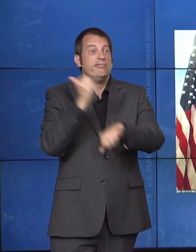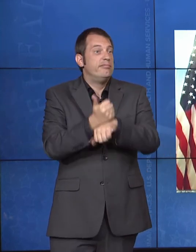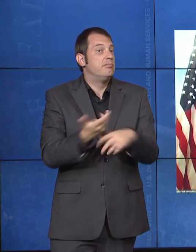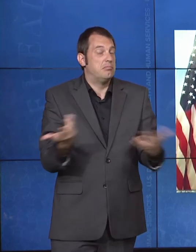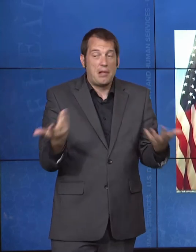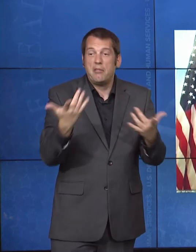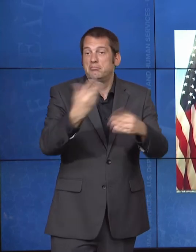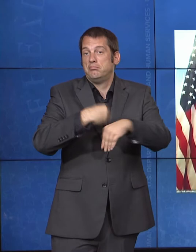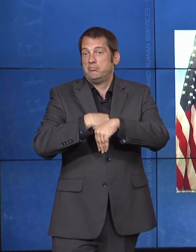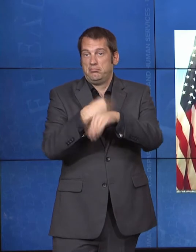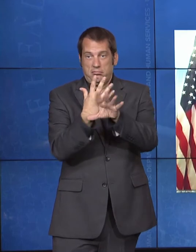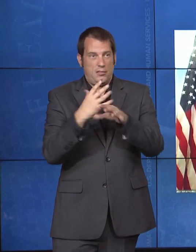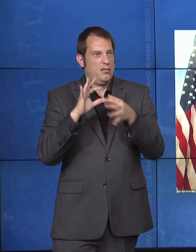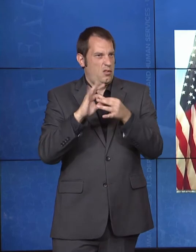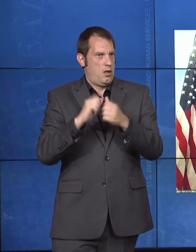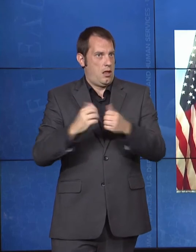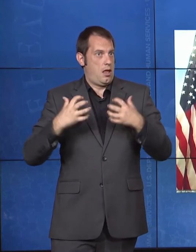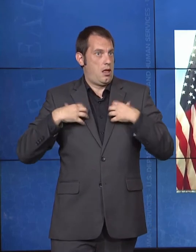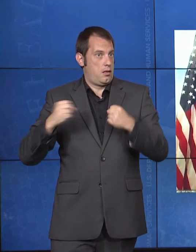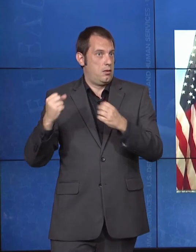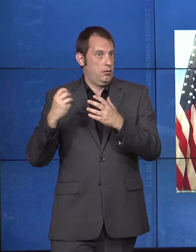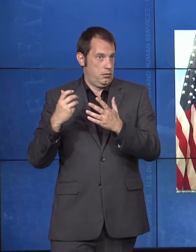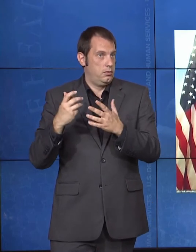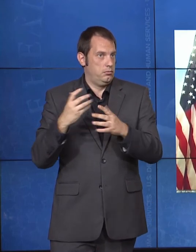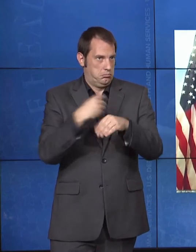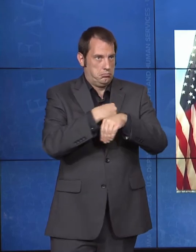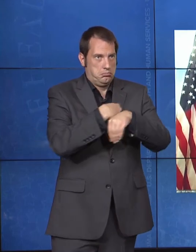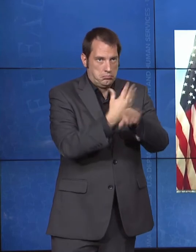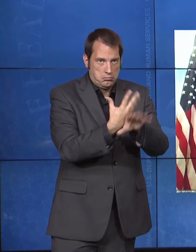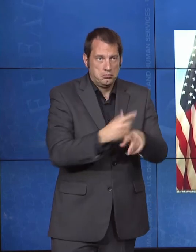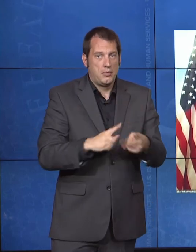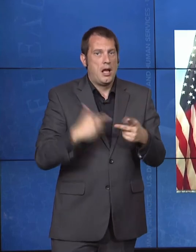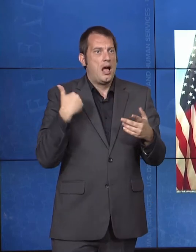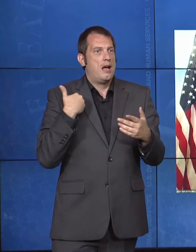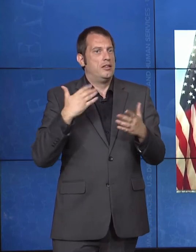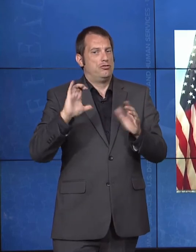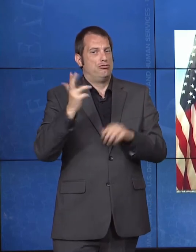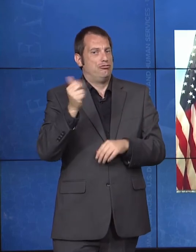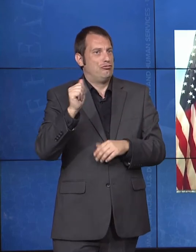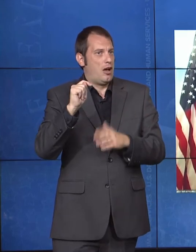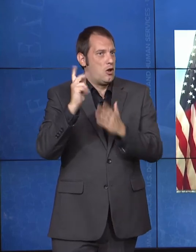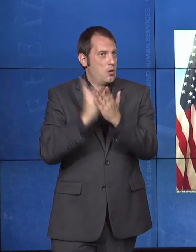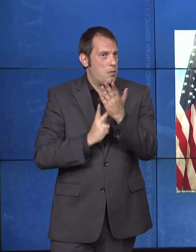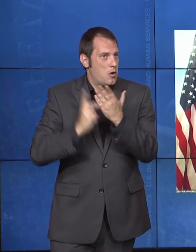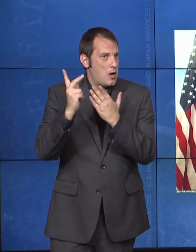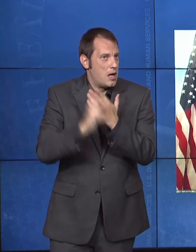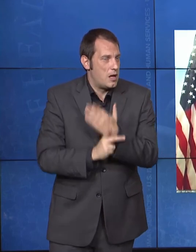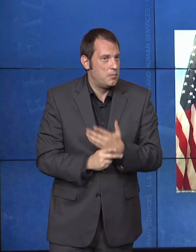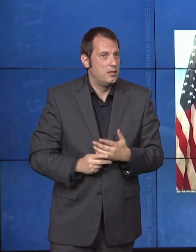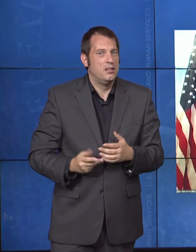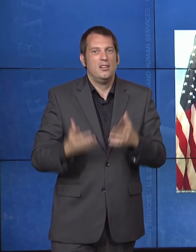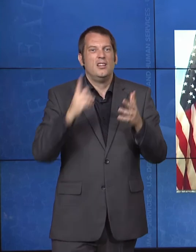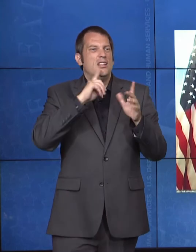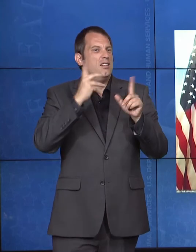program or our chat program. This is a multidisciplinary system of mid-level behavioral health, community